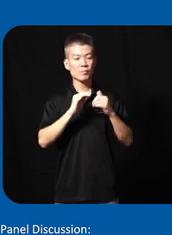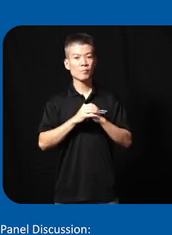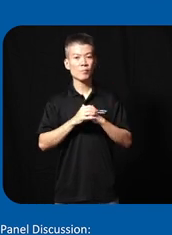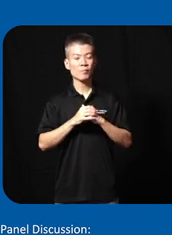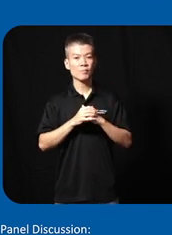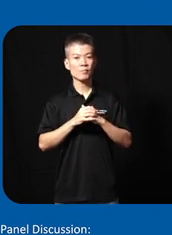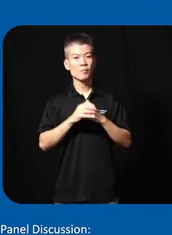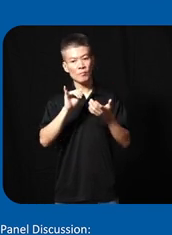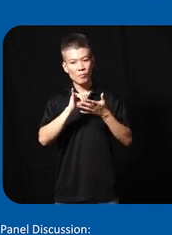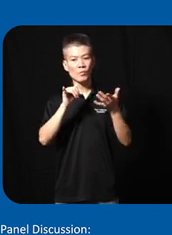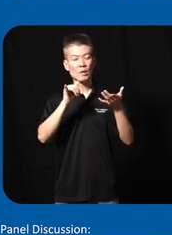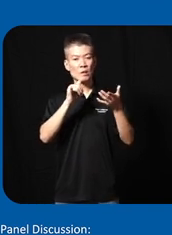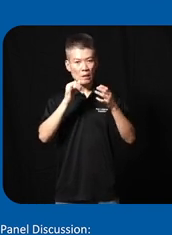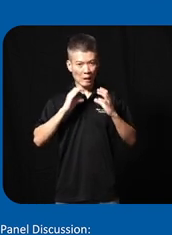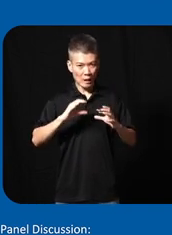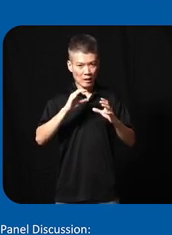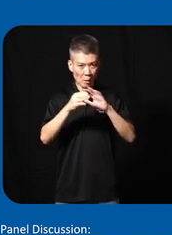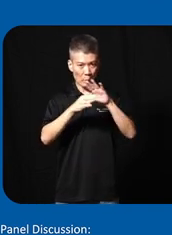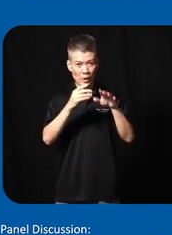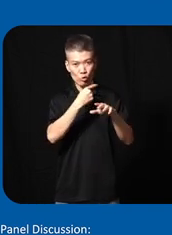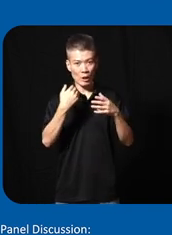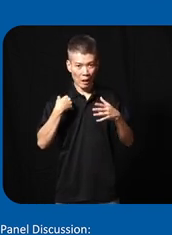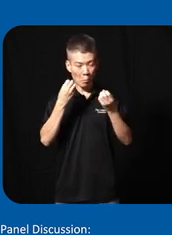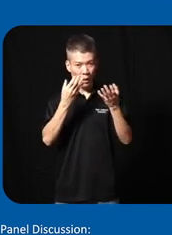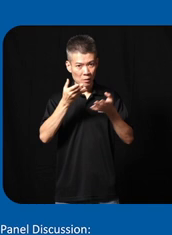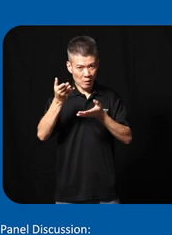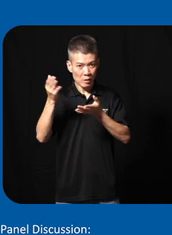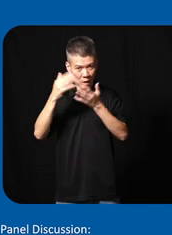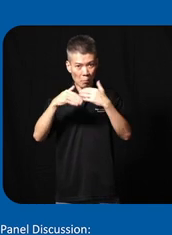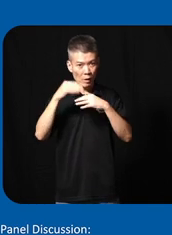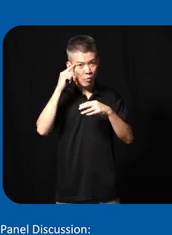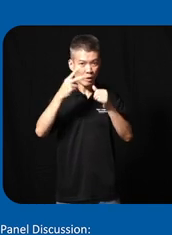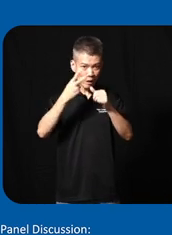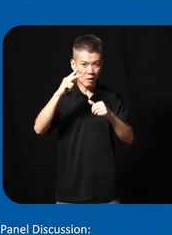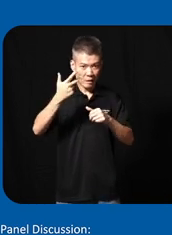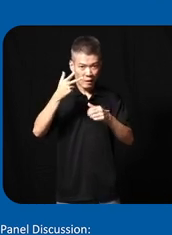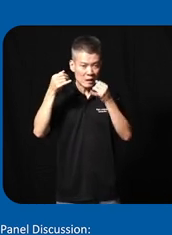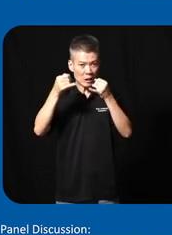uh customer base that we have uh many of them have come back for second and third installation which